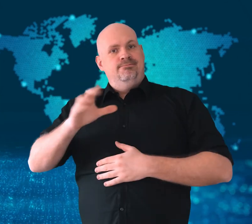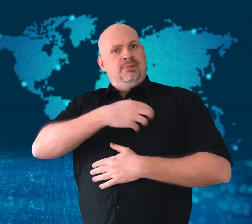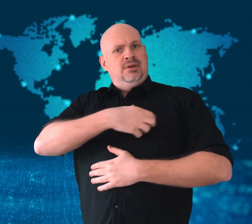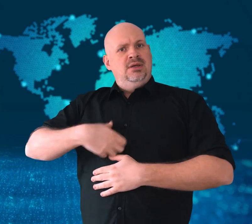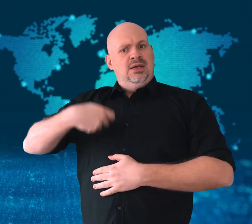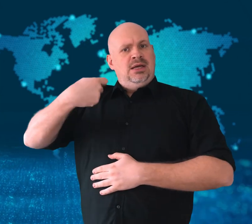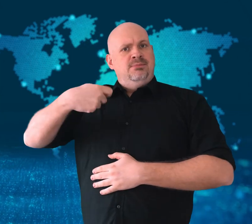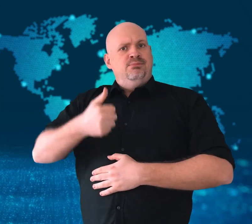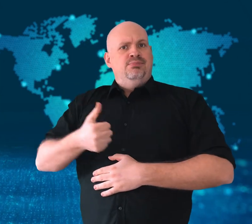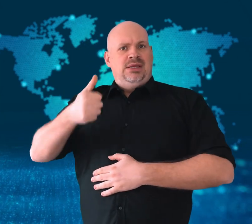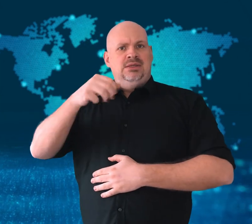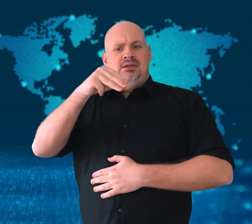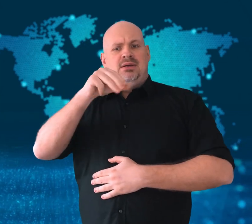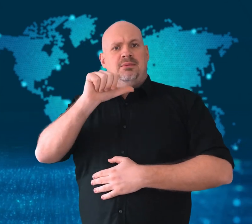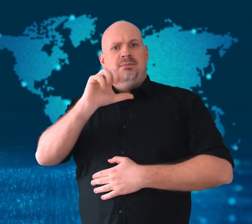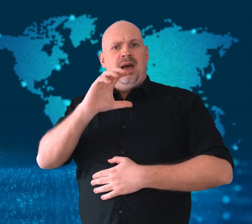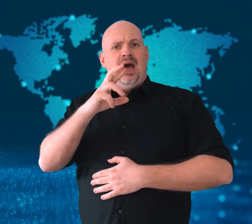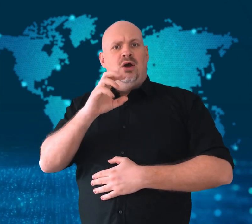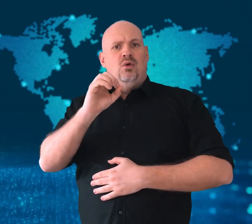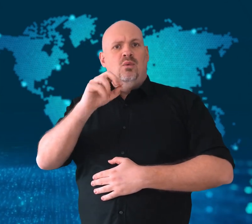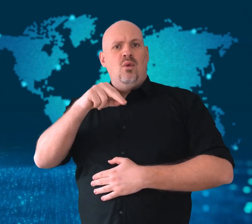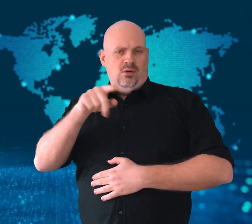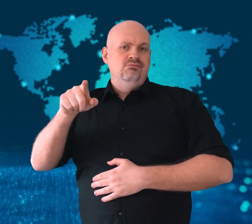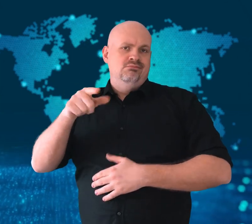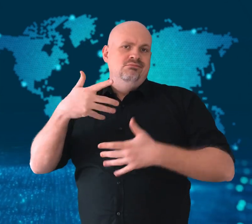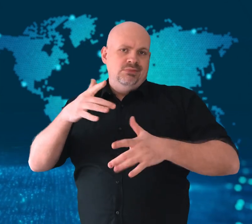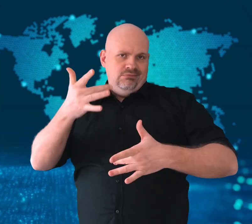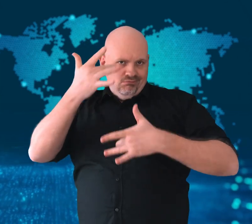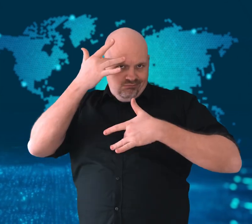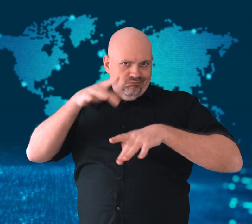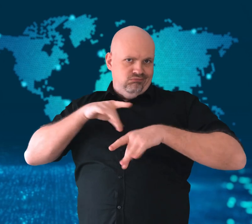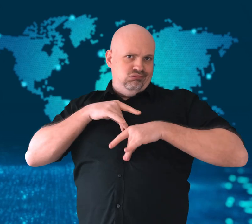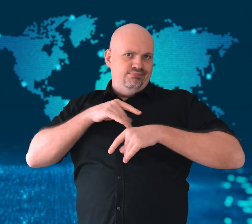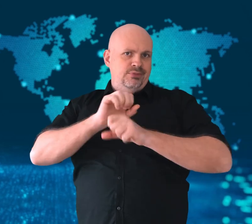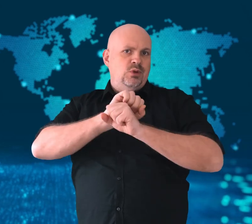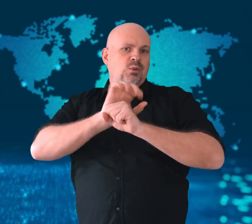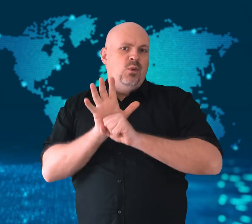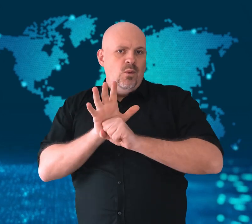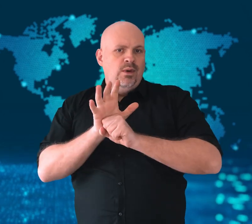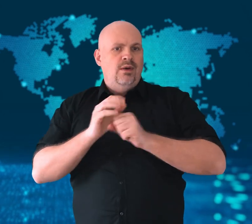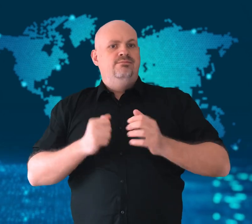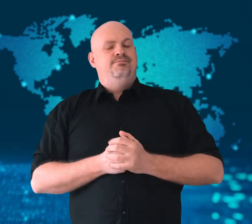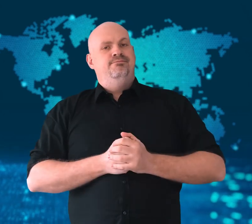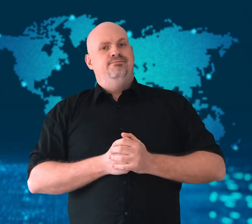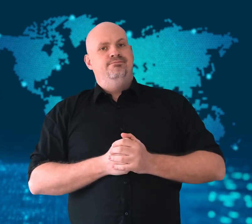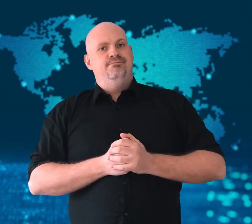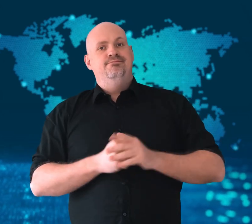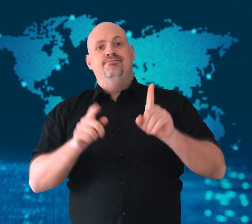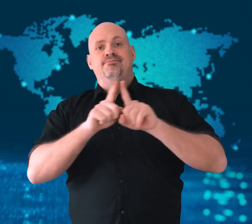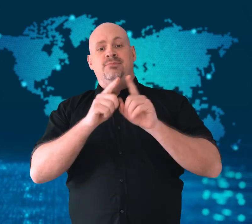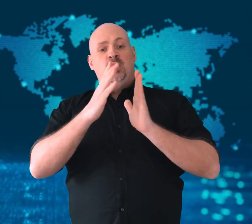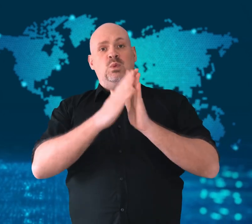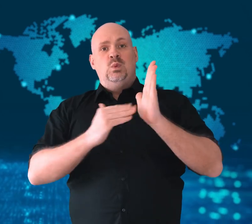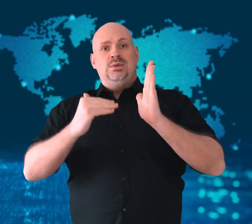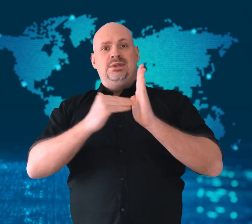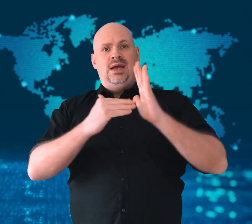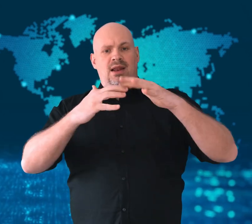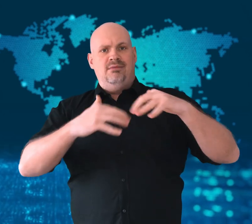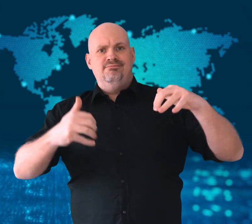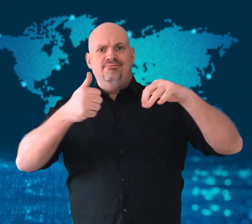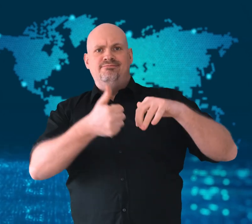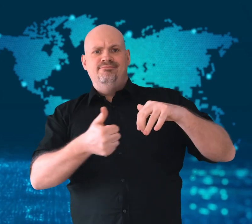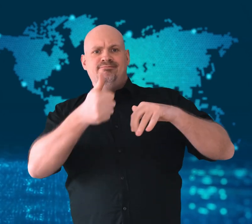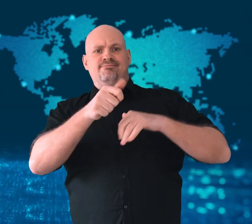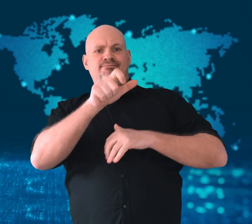New Zealand’s Prime Minister was placed in isolation for 10 days